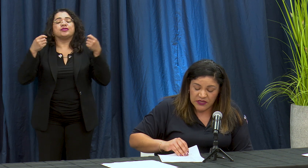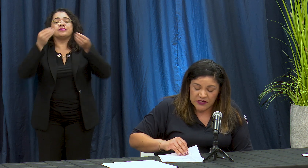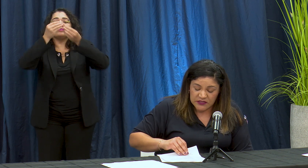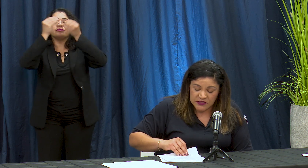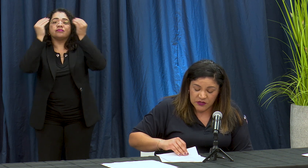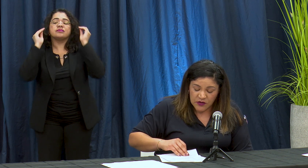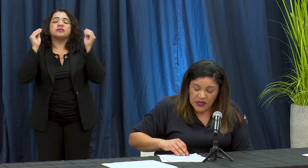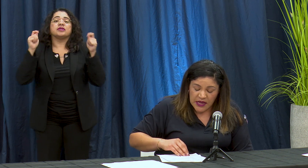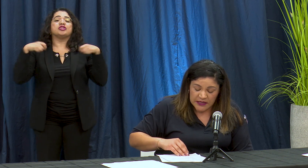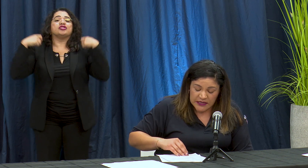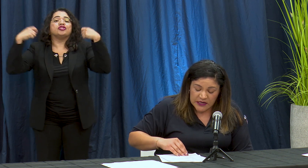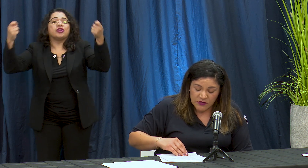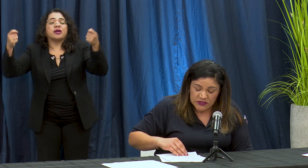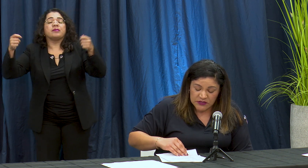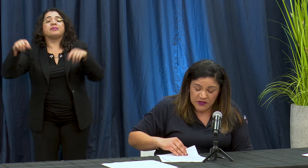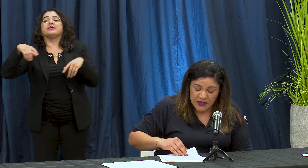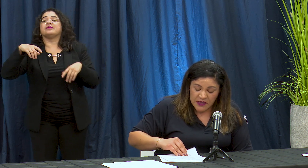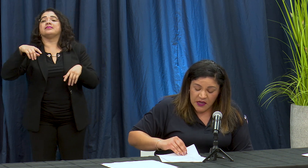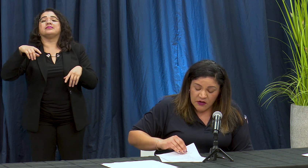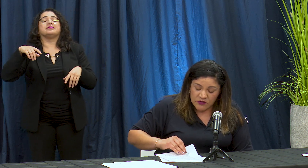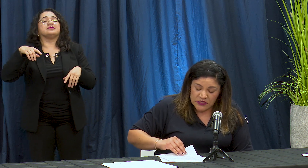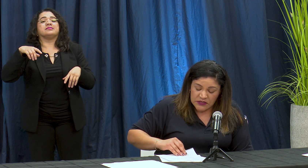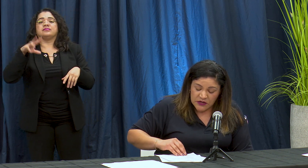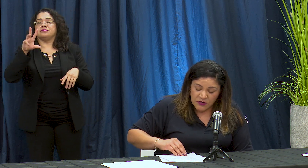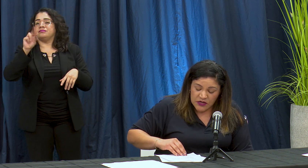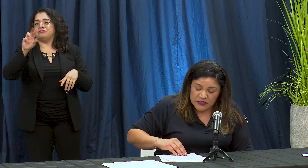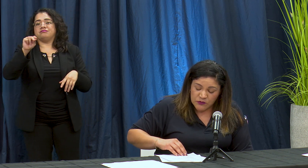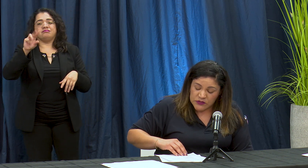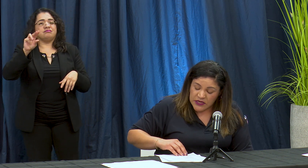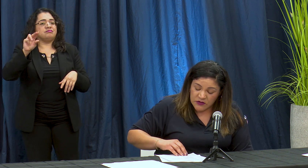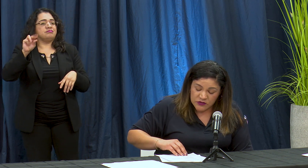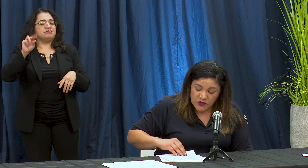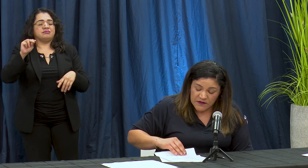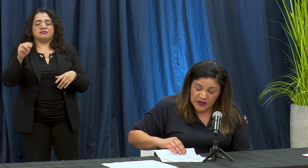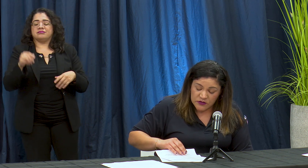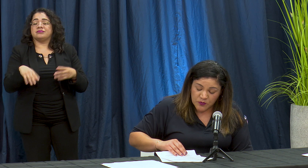de her CCO a quien esta SI de los interiores mu cos toda be a no sund